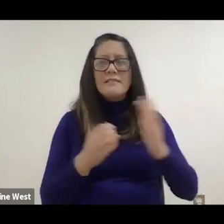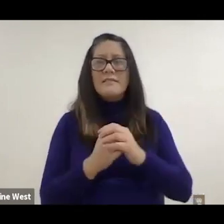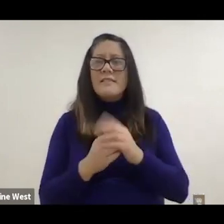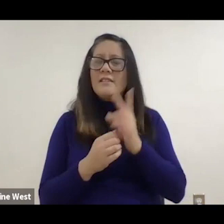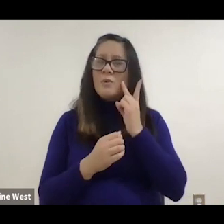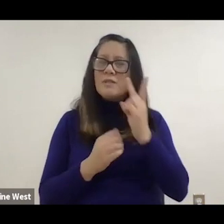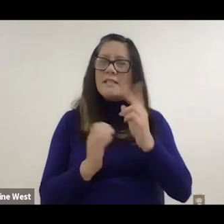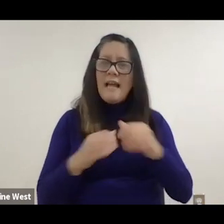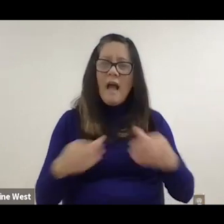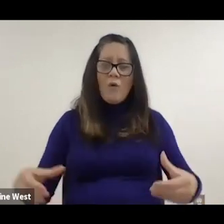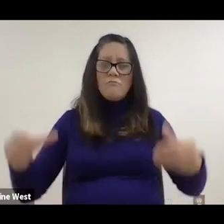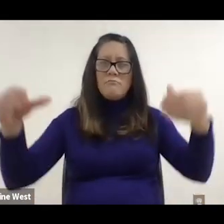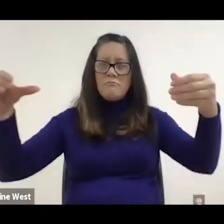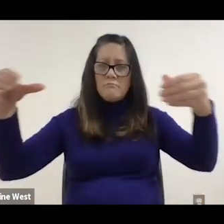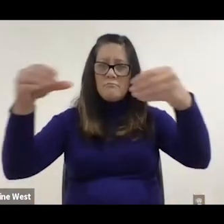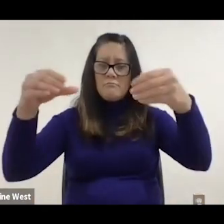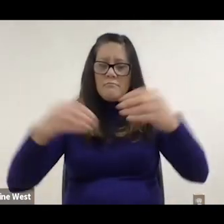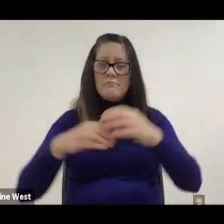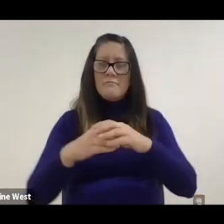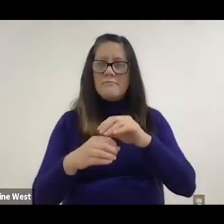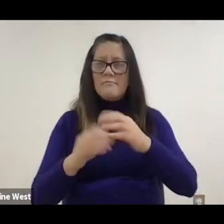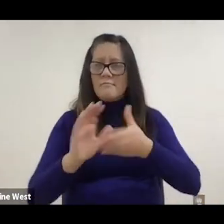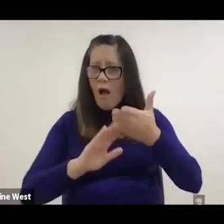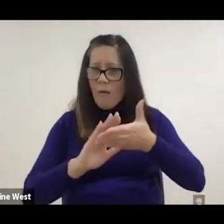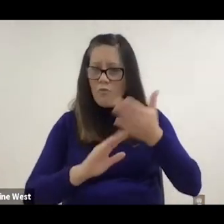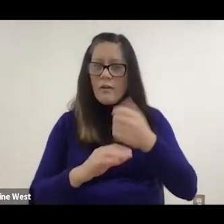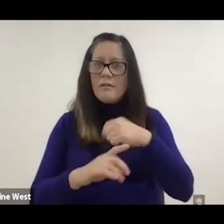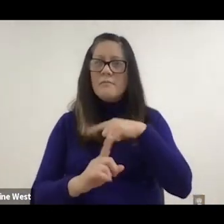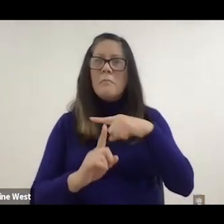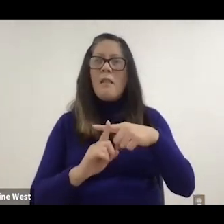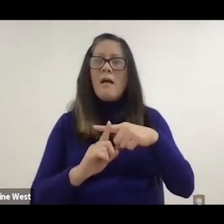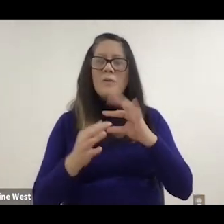And just to see how the robot worked, we also coordinate with social scientists.